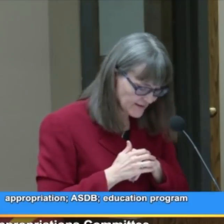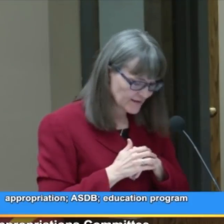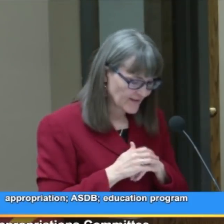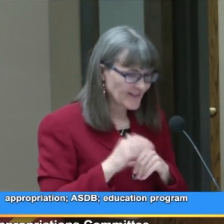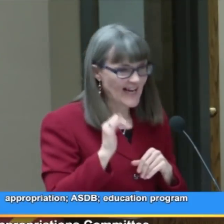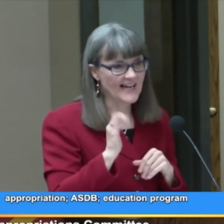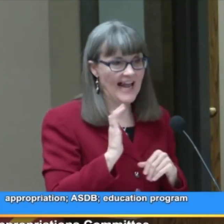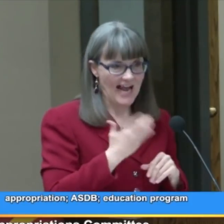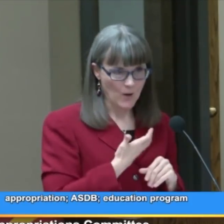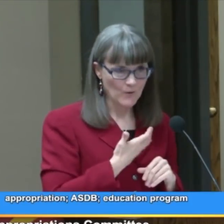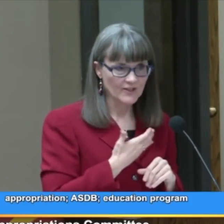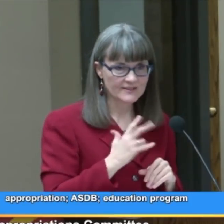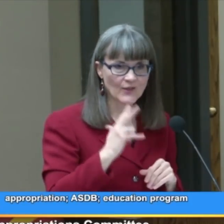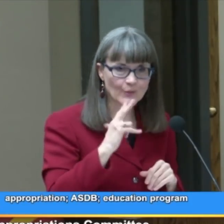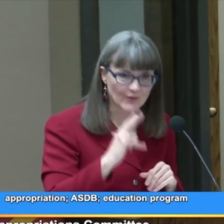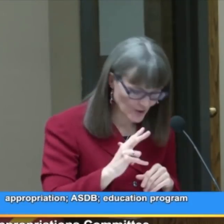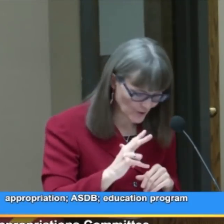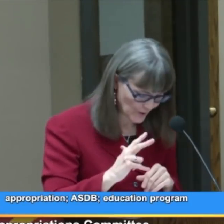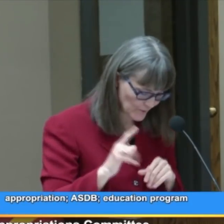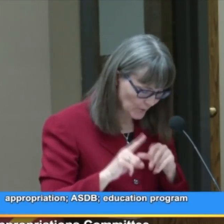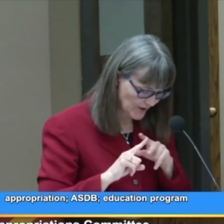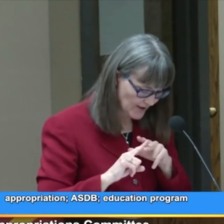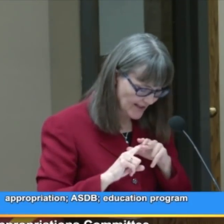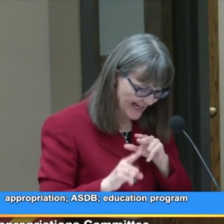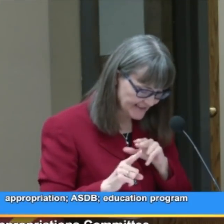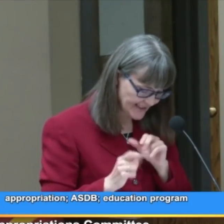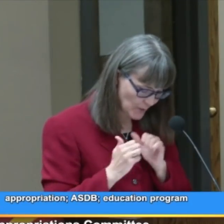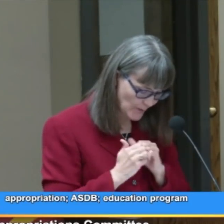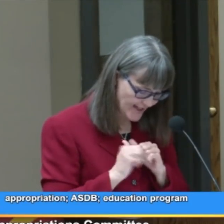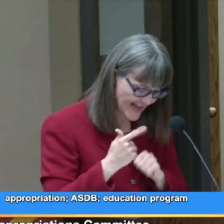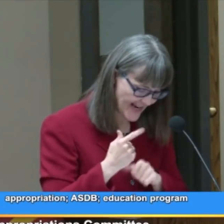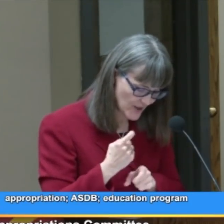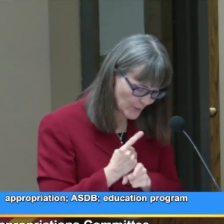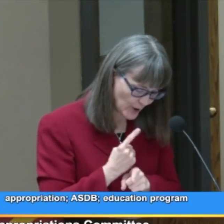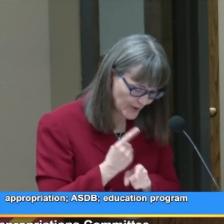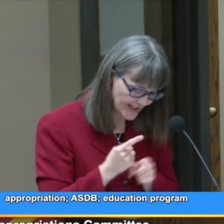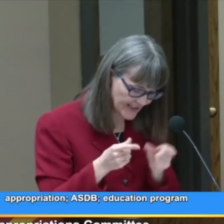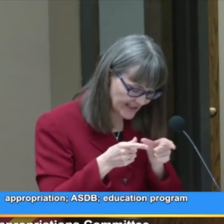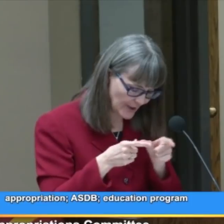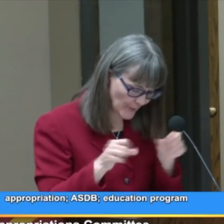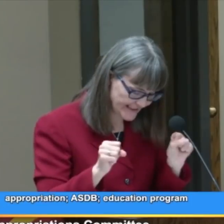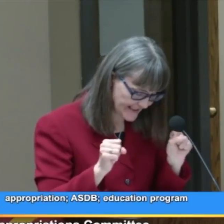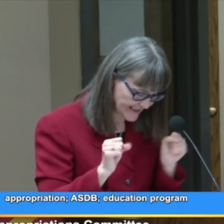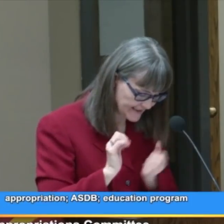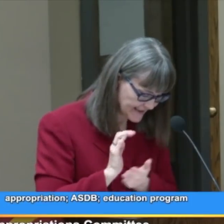that our three-year-olds will exit with age-appropriate linguistics,